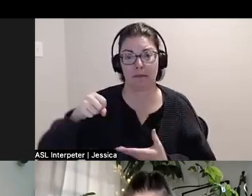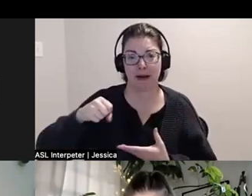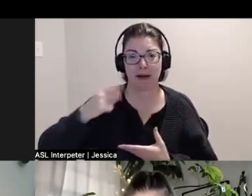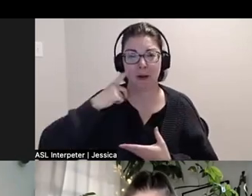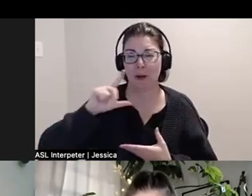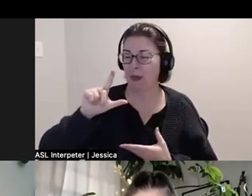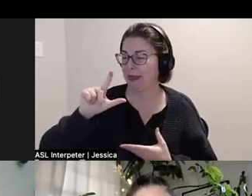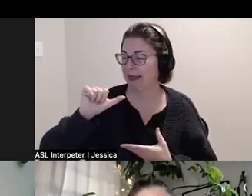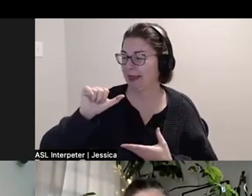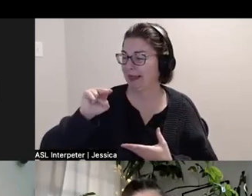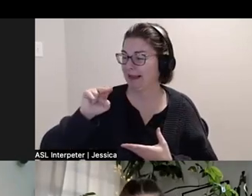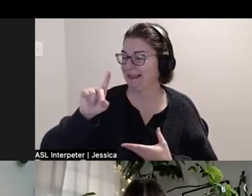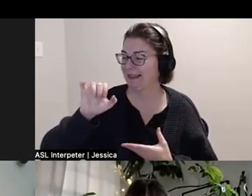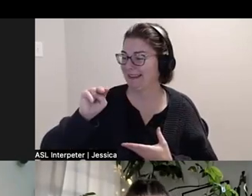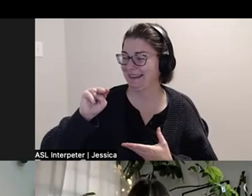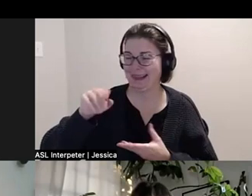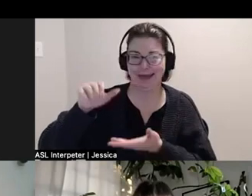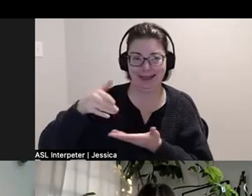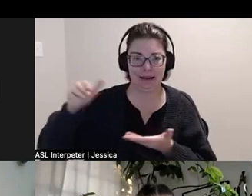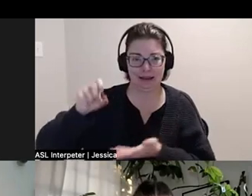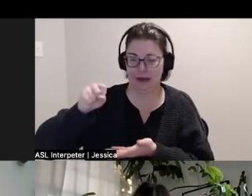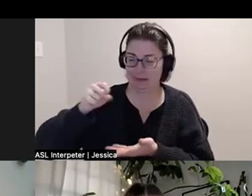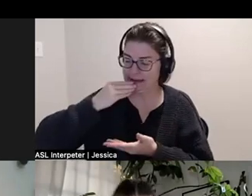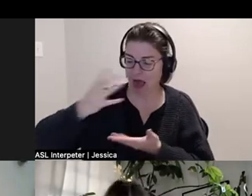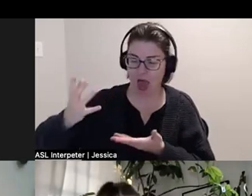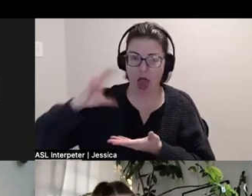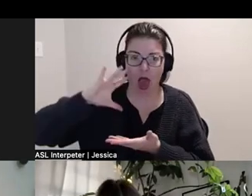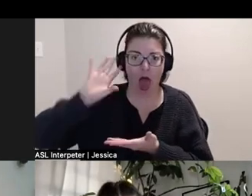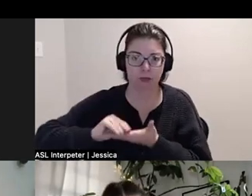and I'm gonna eat the entire bag. And I don't care.